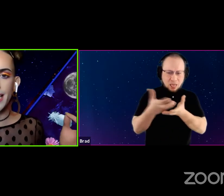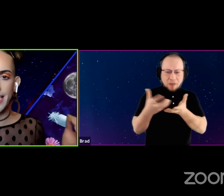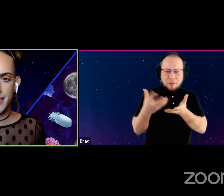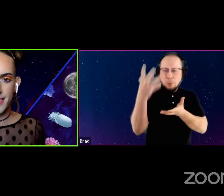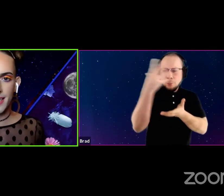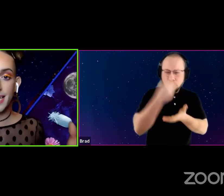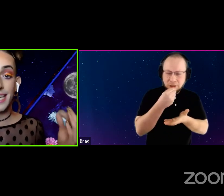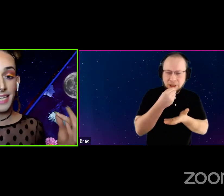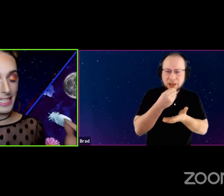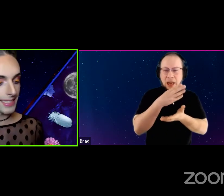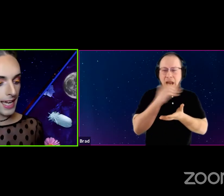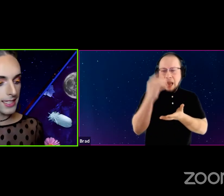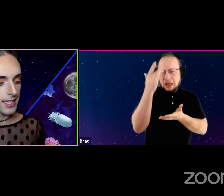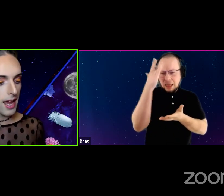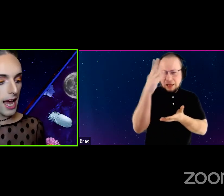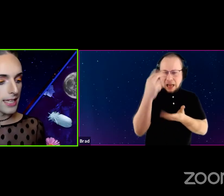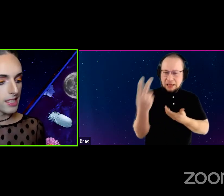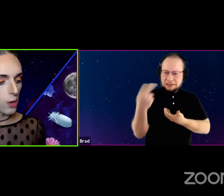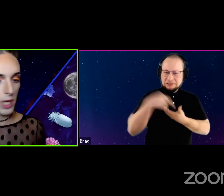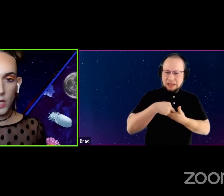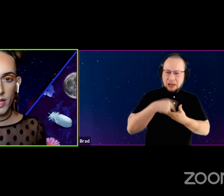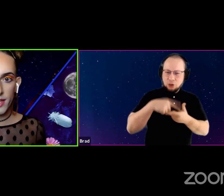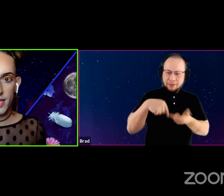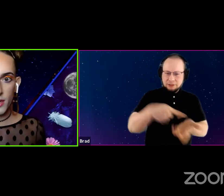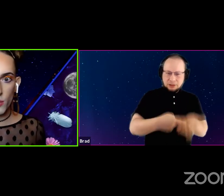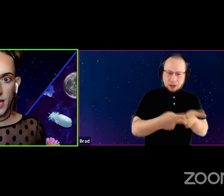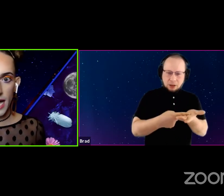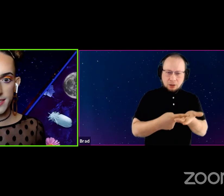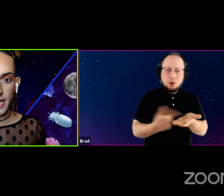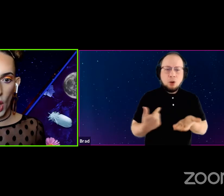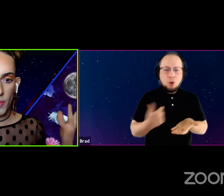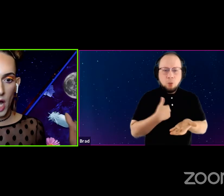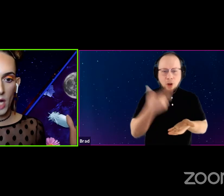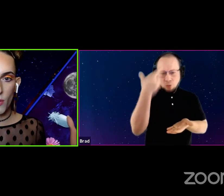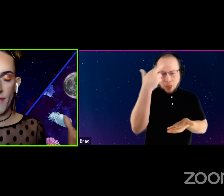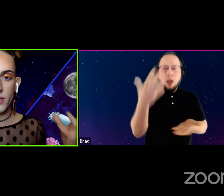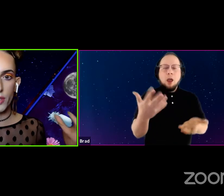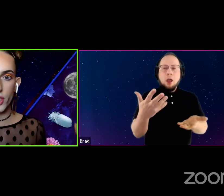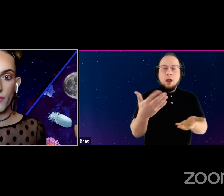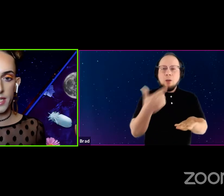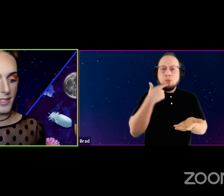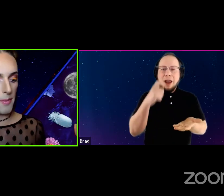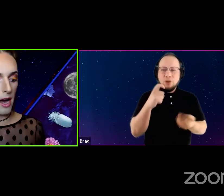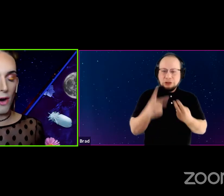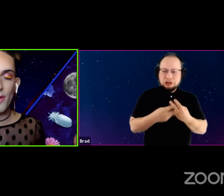and intellect, and insight. And so we quickly realized like, oh my God, we gonna have to preserve these somehow.